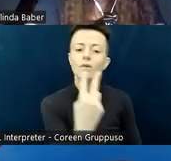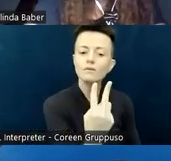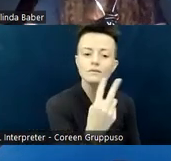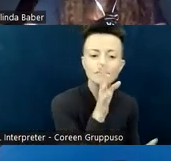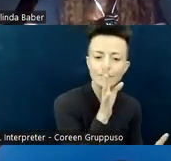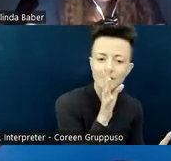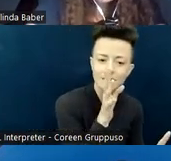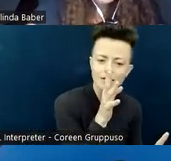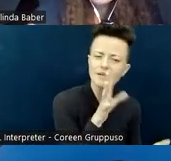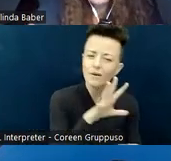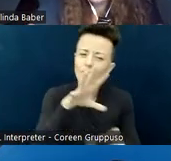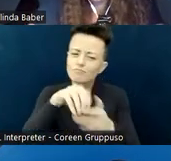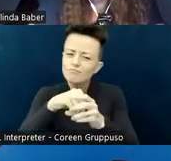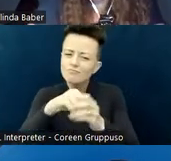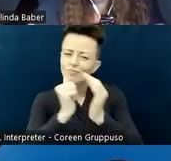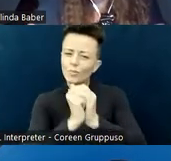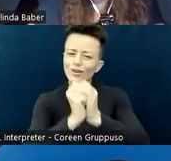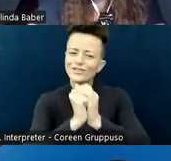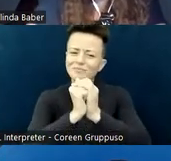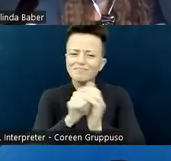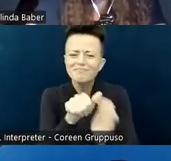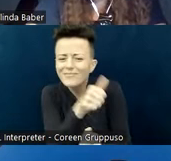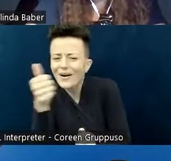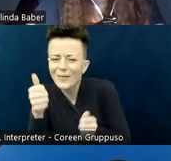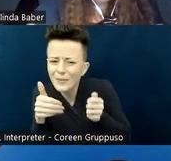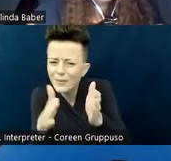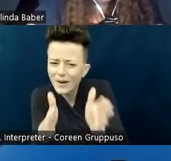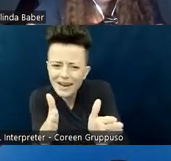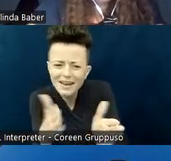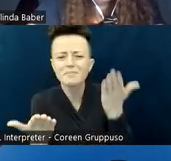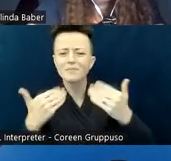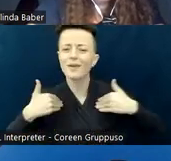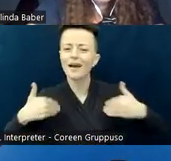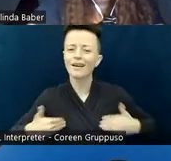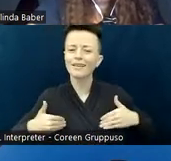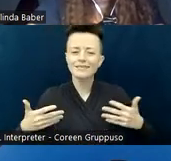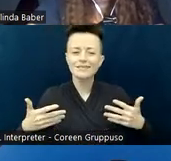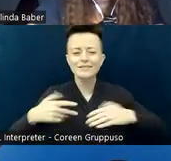with moving their bodies or shaking instruments...